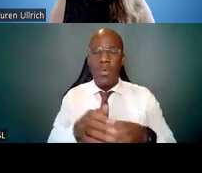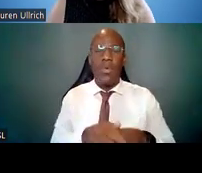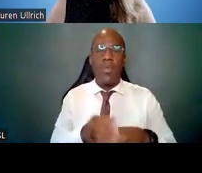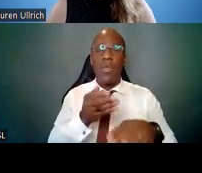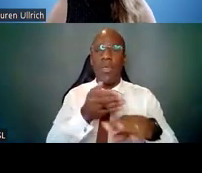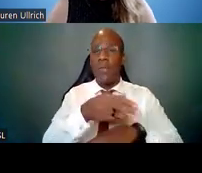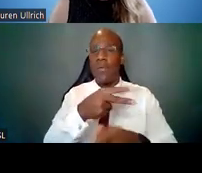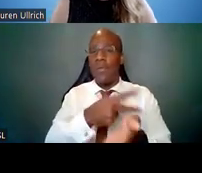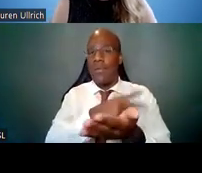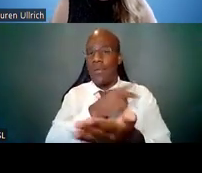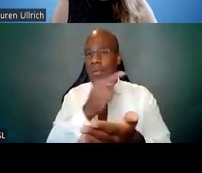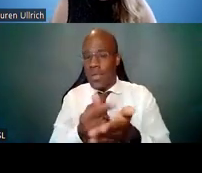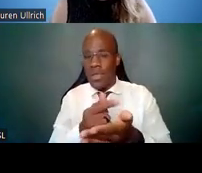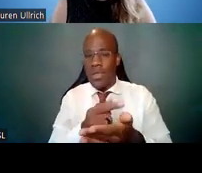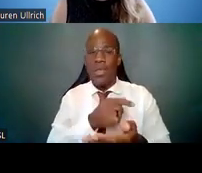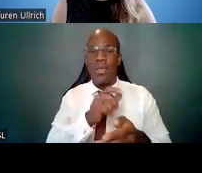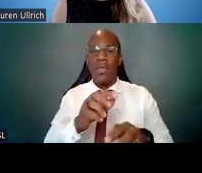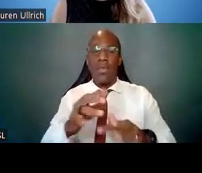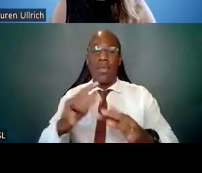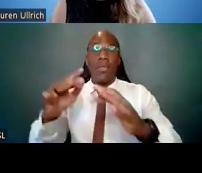So I'm going to go through each of these, one by one.